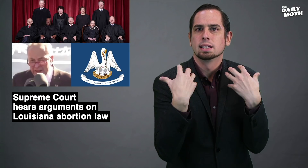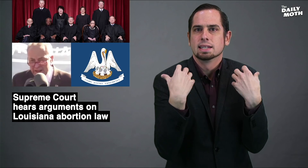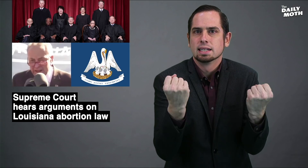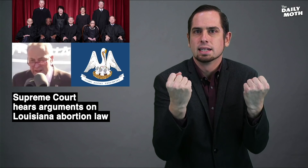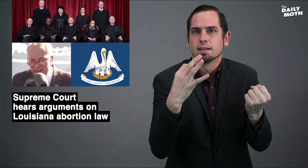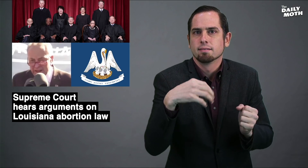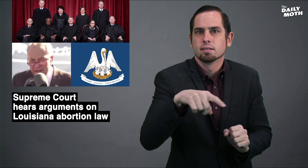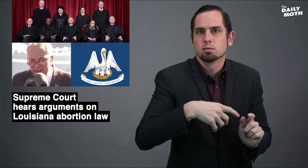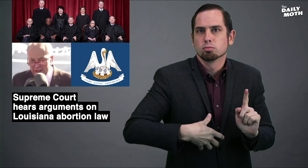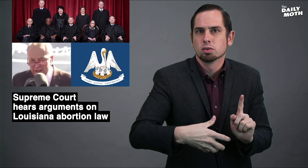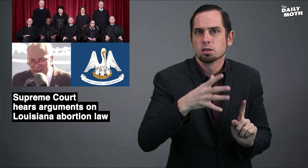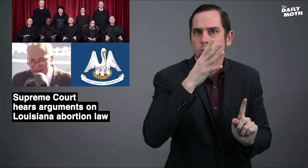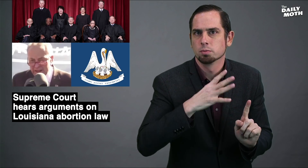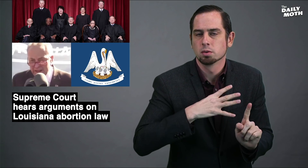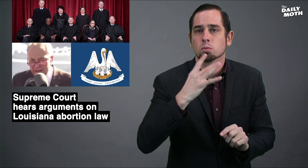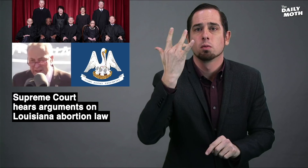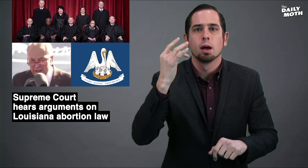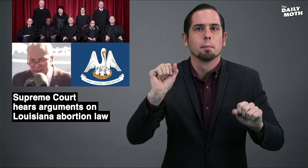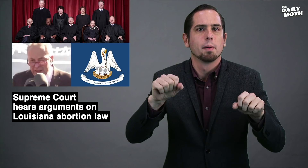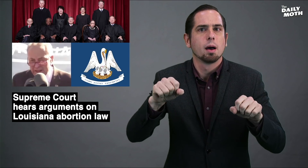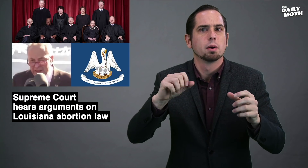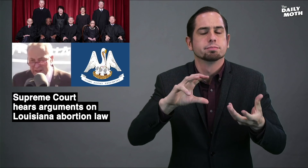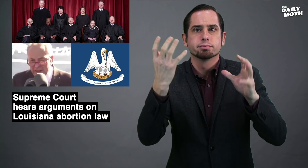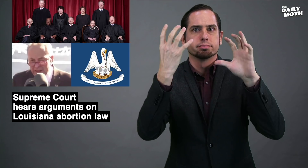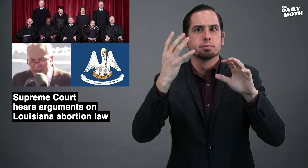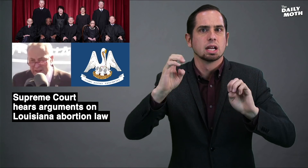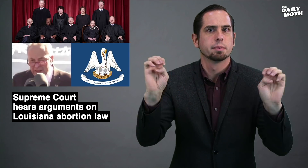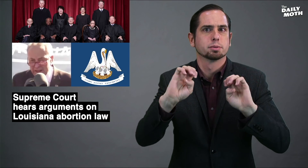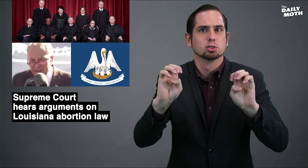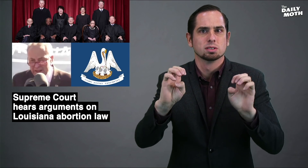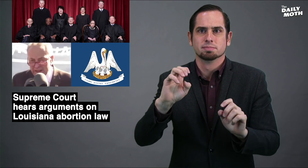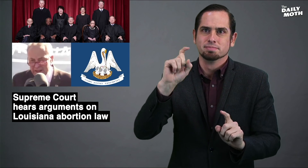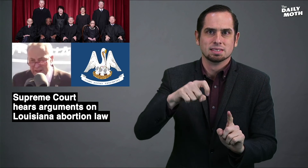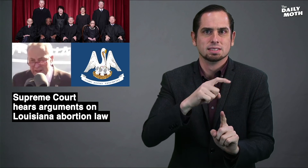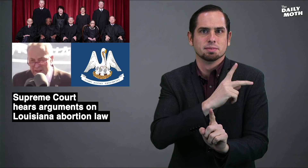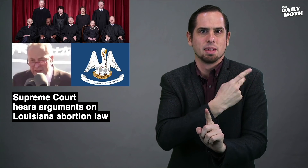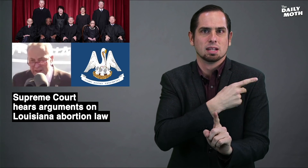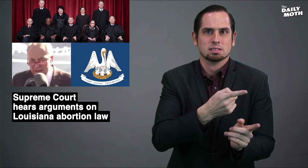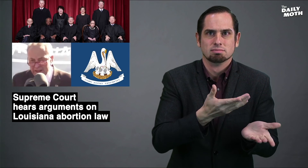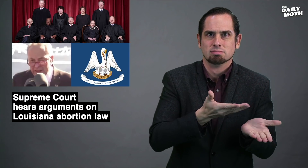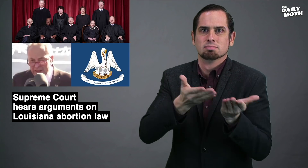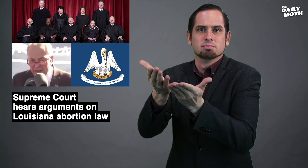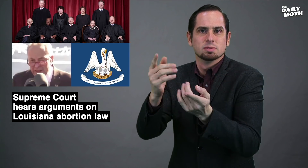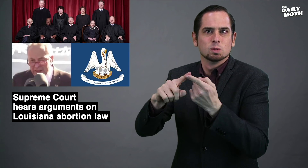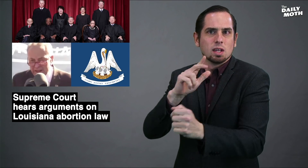the health of pregnant women because there could be an emergency that requires the patient to go to